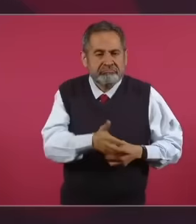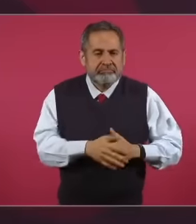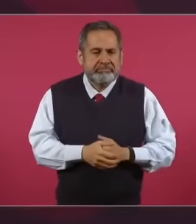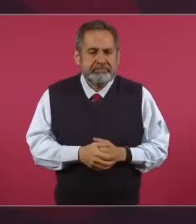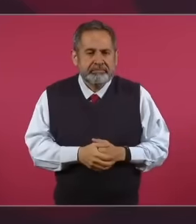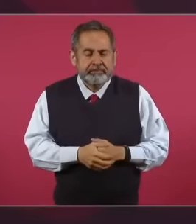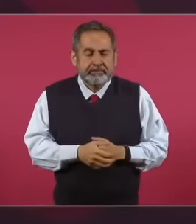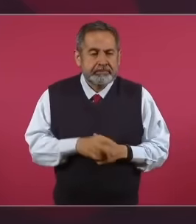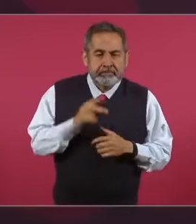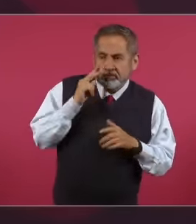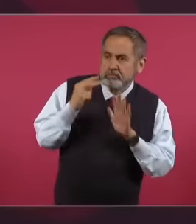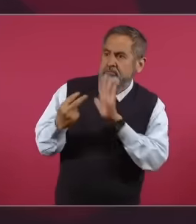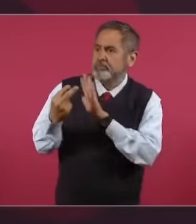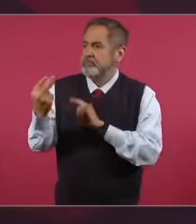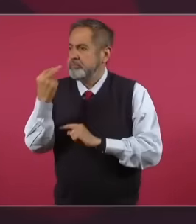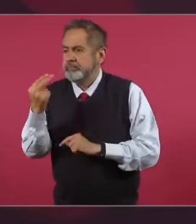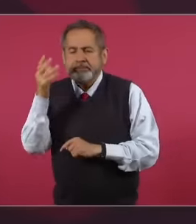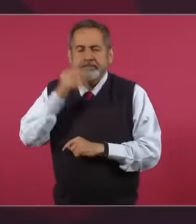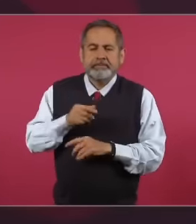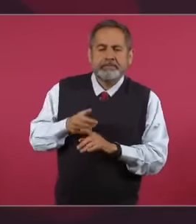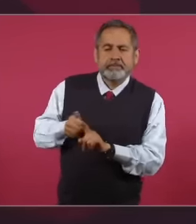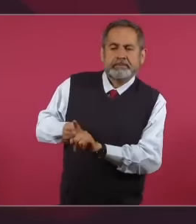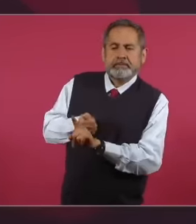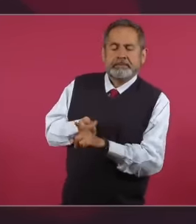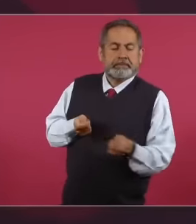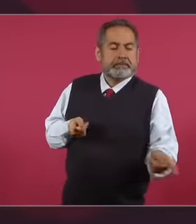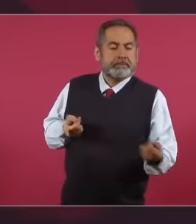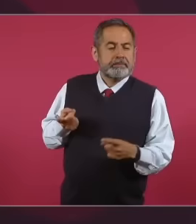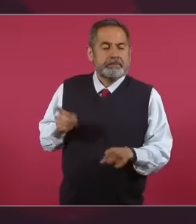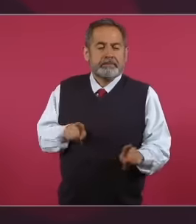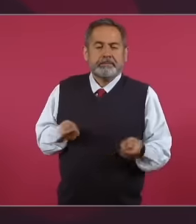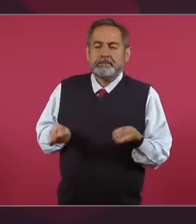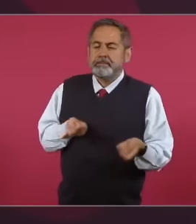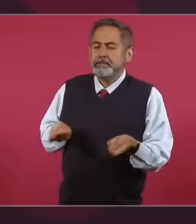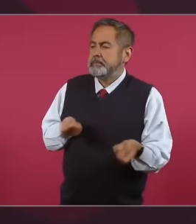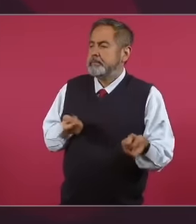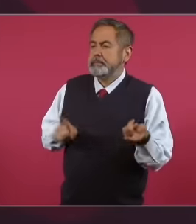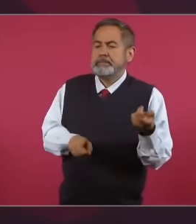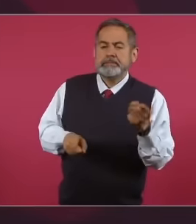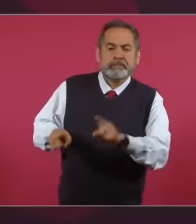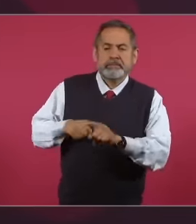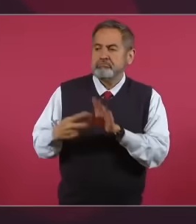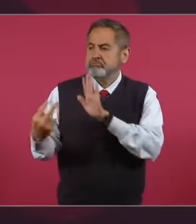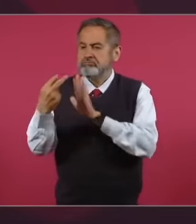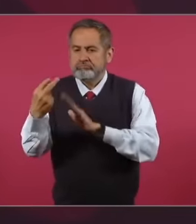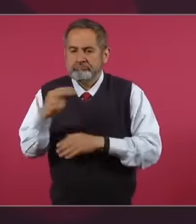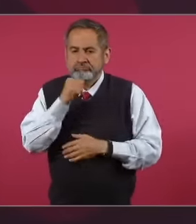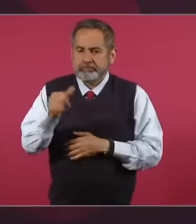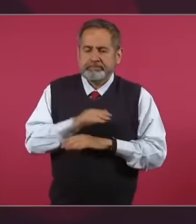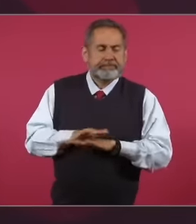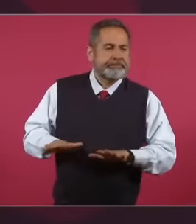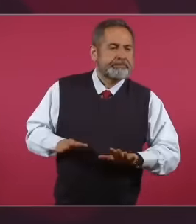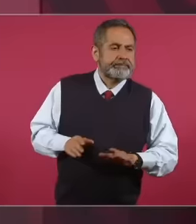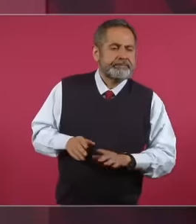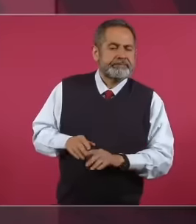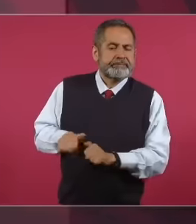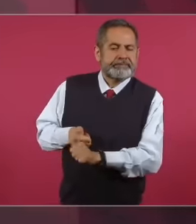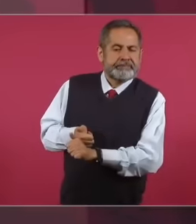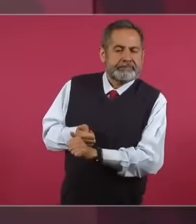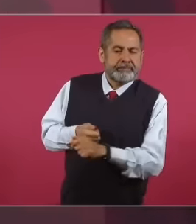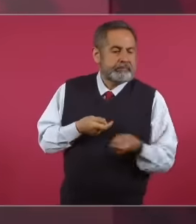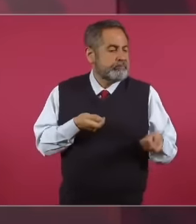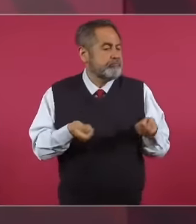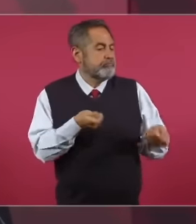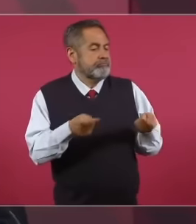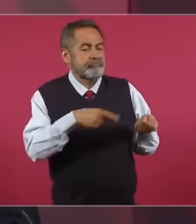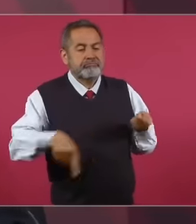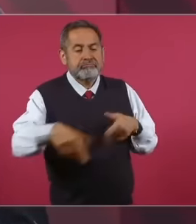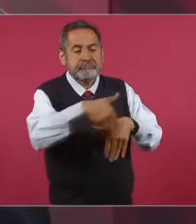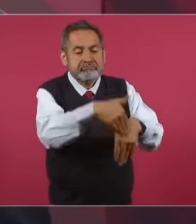faces but are the ones who have court ministers at their service